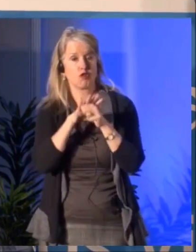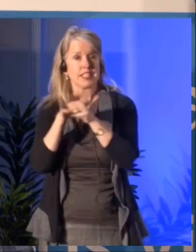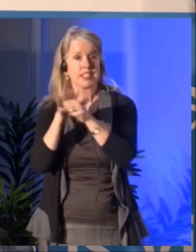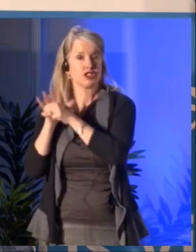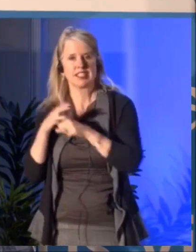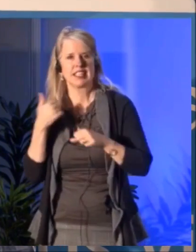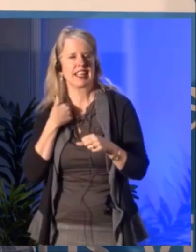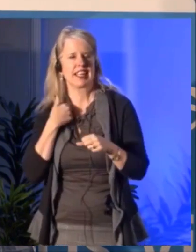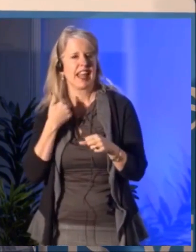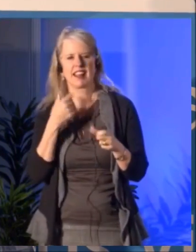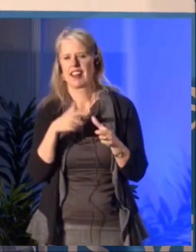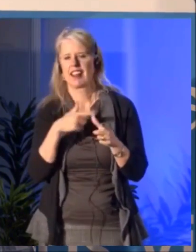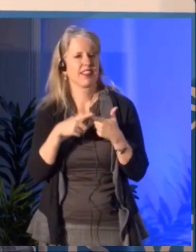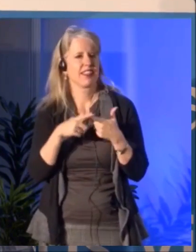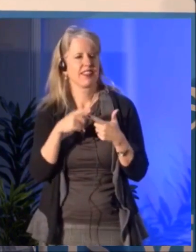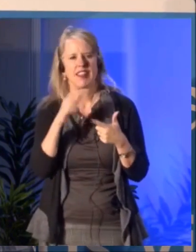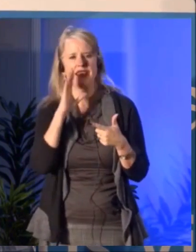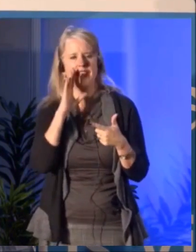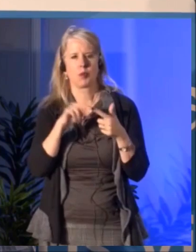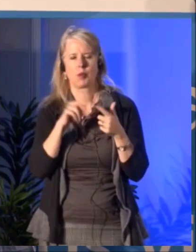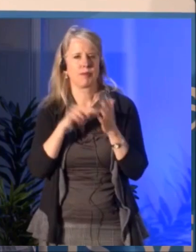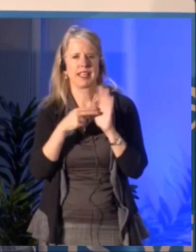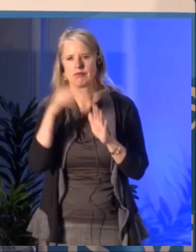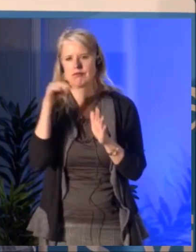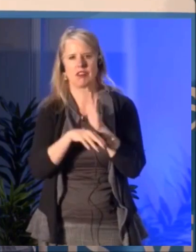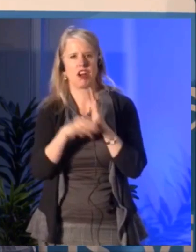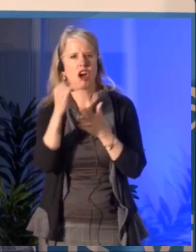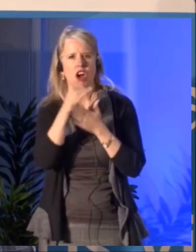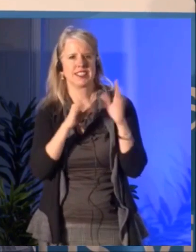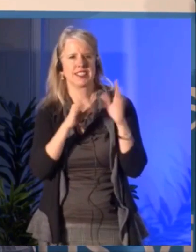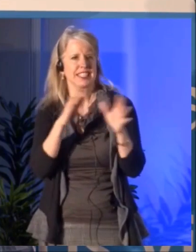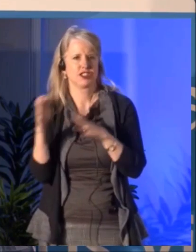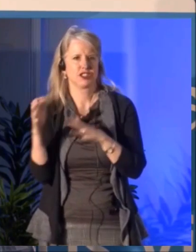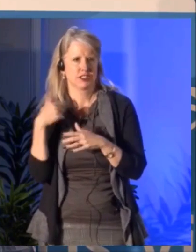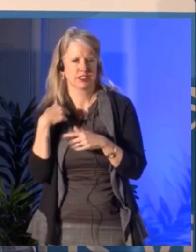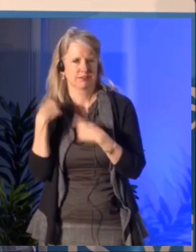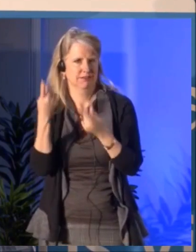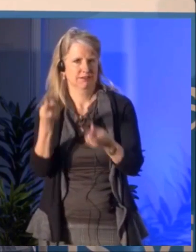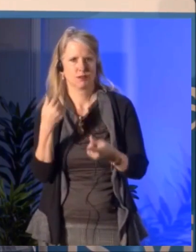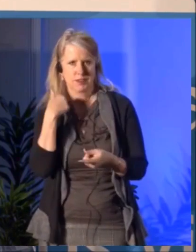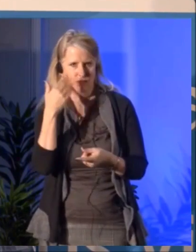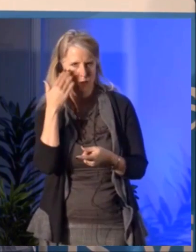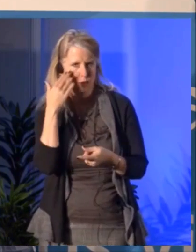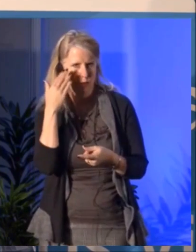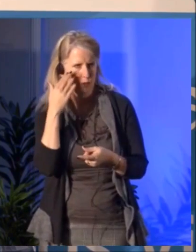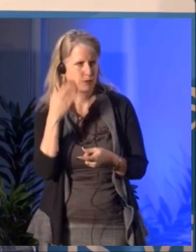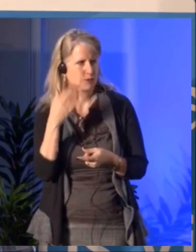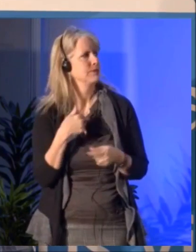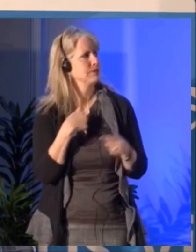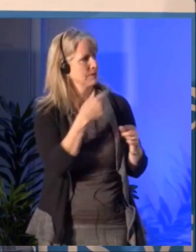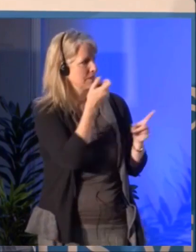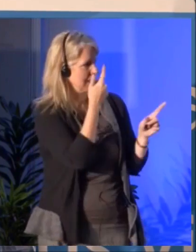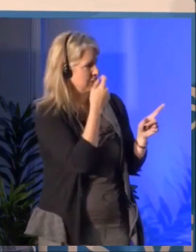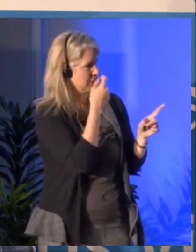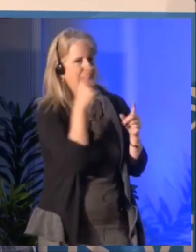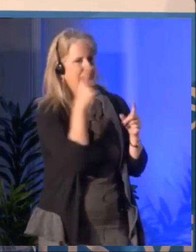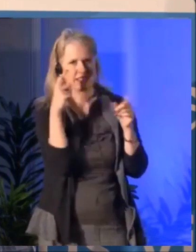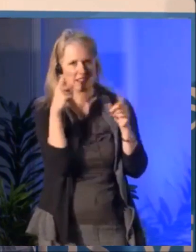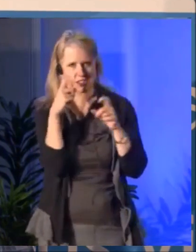but there's no way that the Canada Council will take the road of distributing its fund evenly across the regions in Canada.